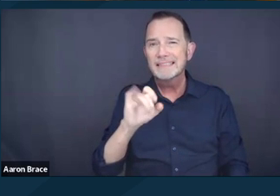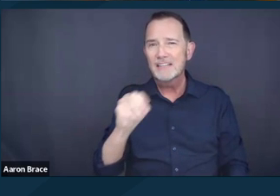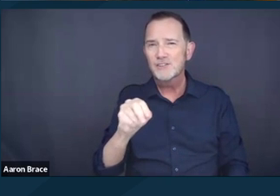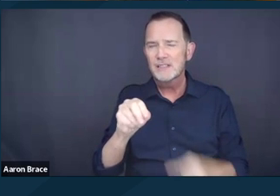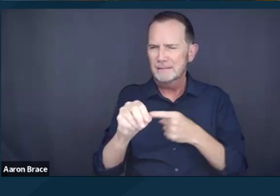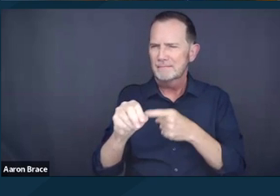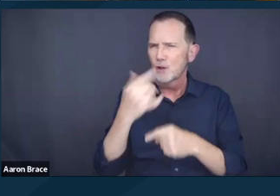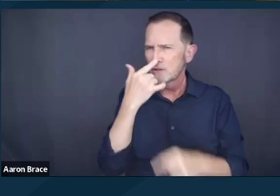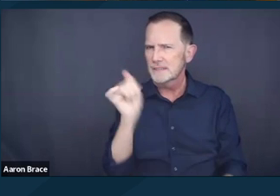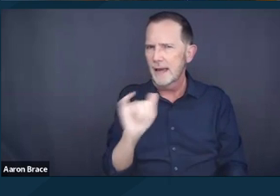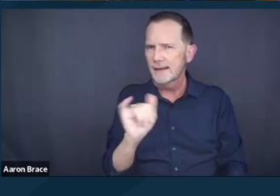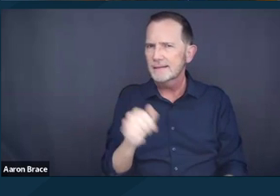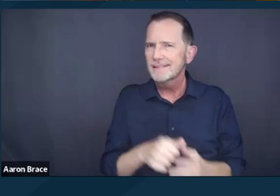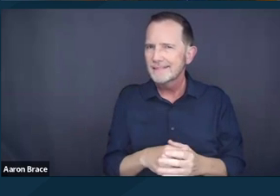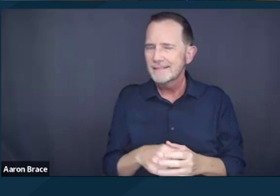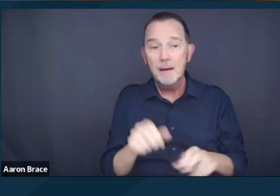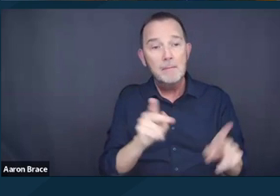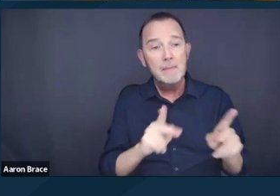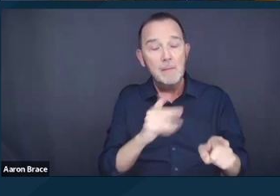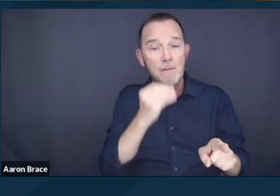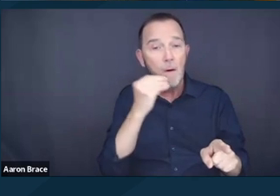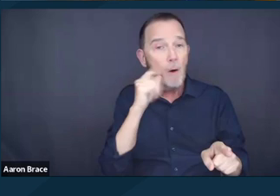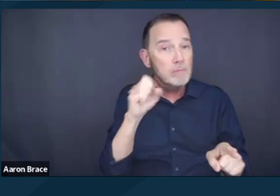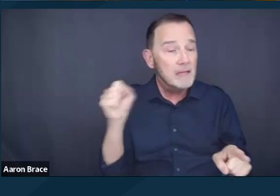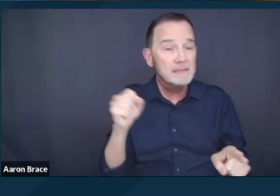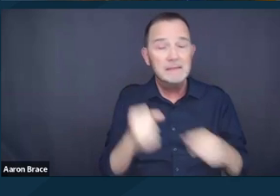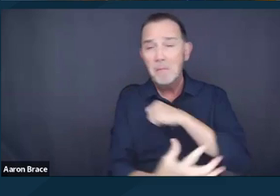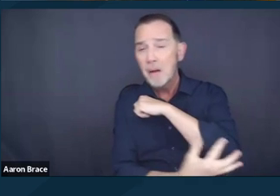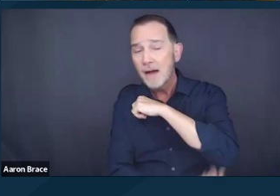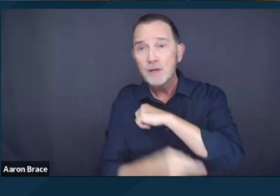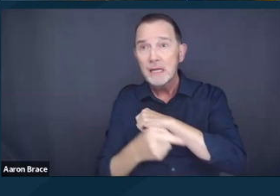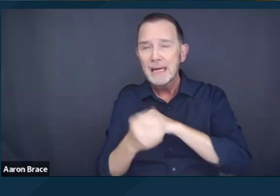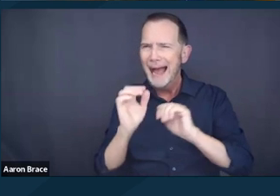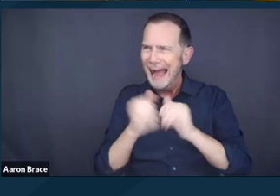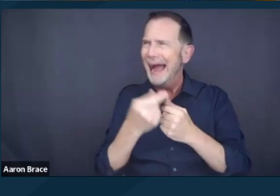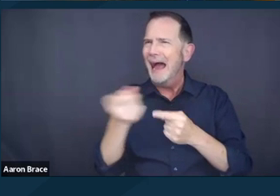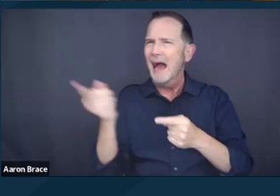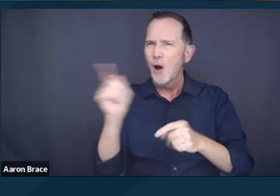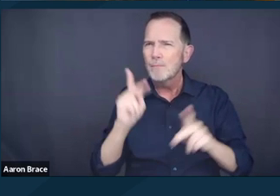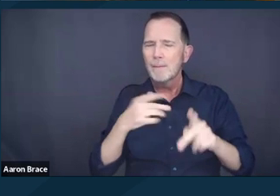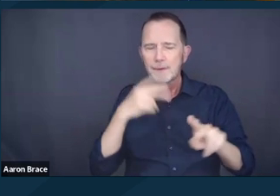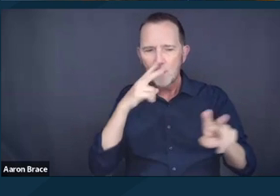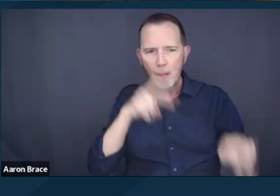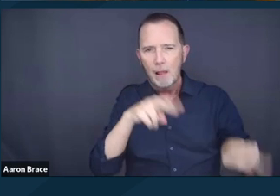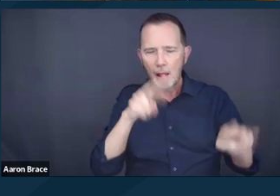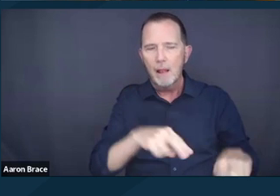of people experiencing homelessness and poverty. More generally, noting the intersectionality of these interpretations